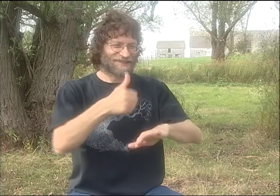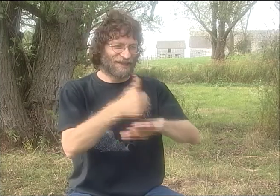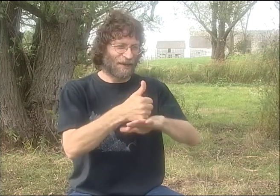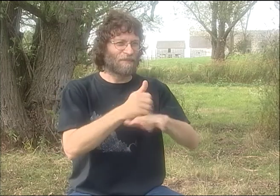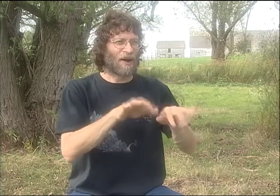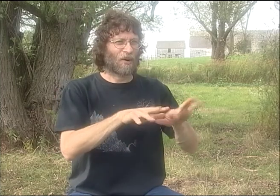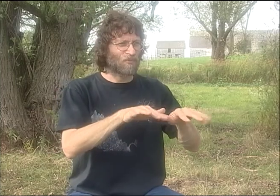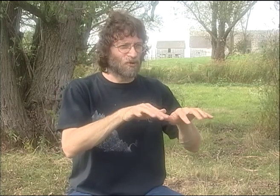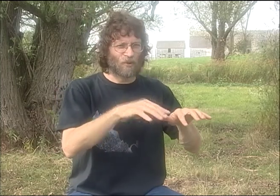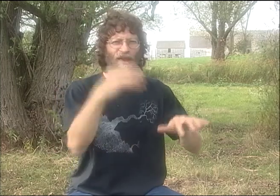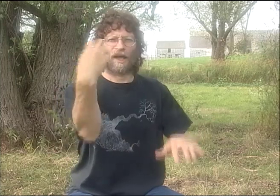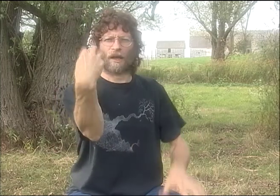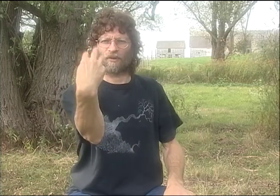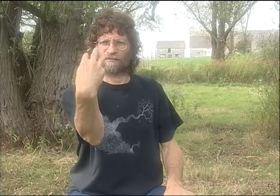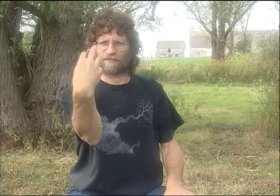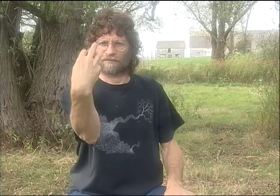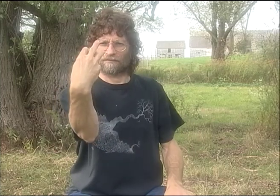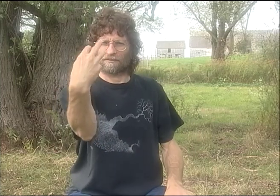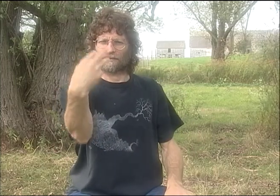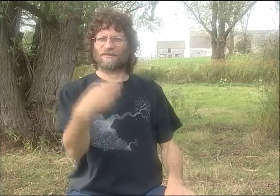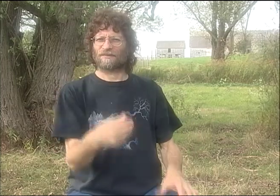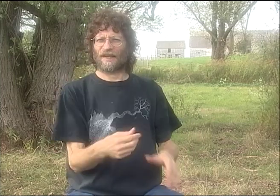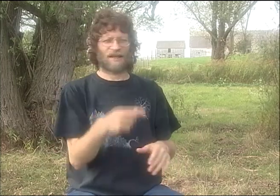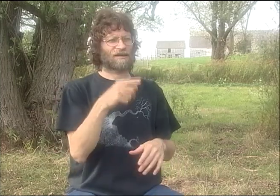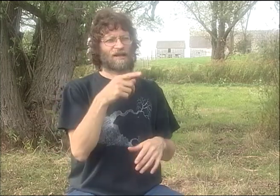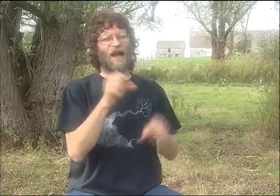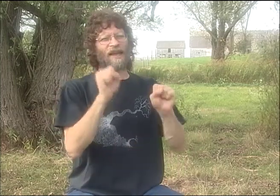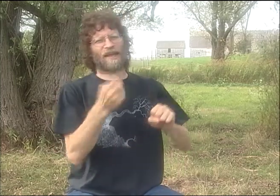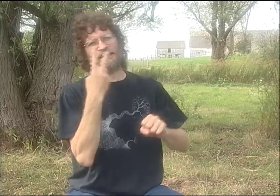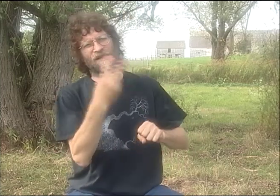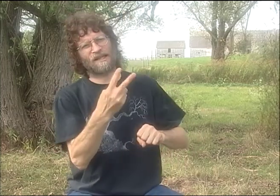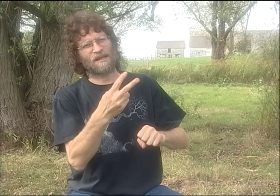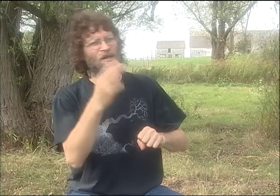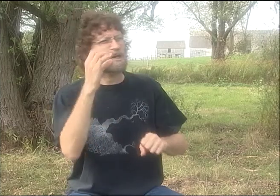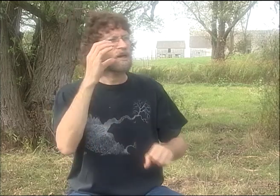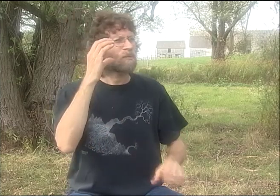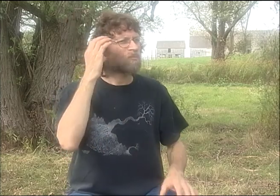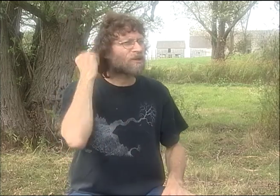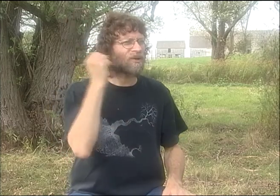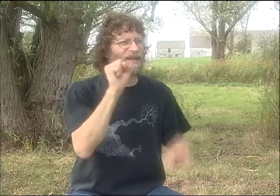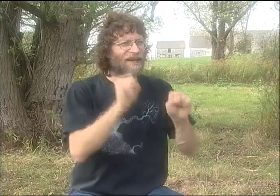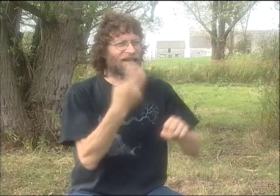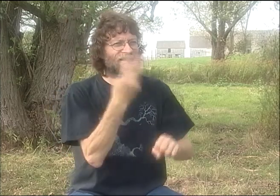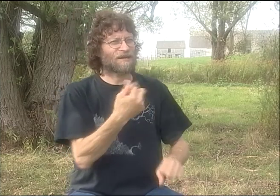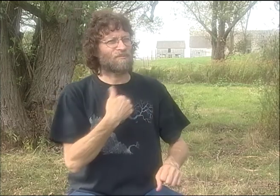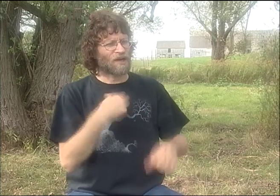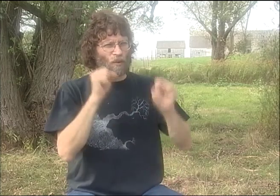WHERE WE COULD REALLY GET SMOOTH FEEDS AND WE COULD TALK TO EACH OTHER ONLINE.